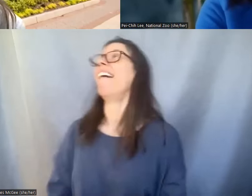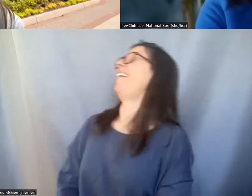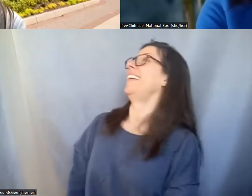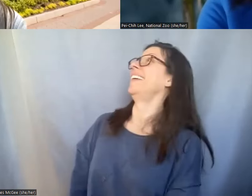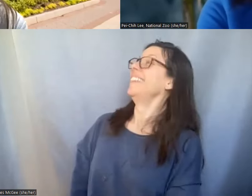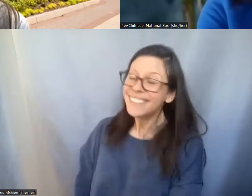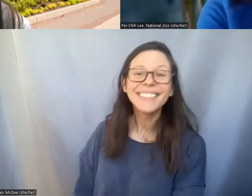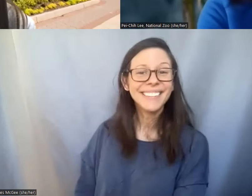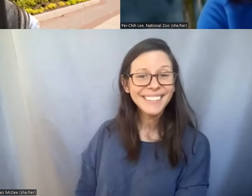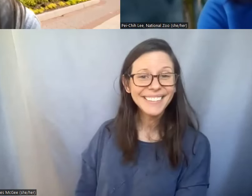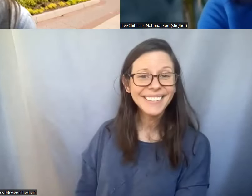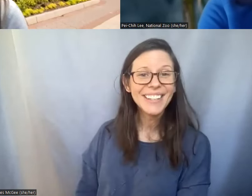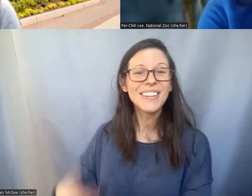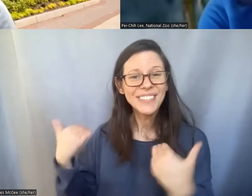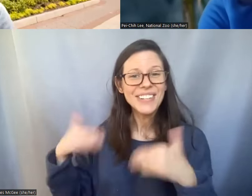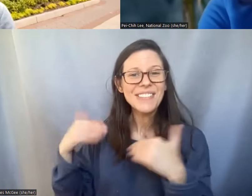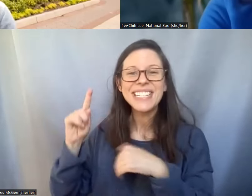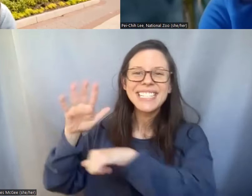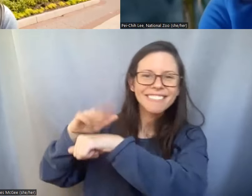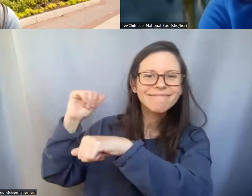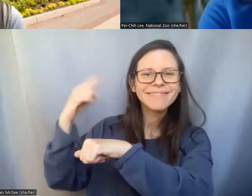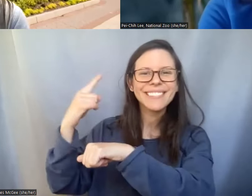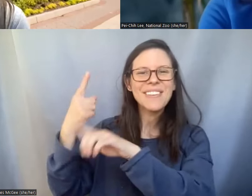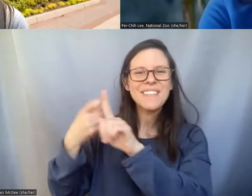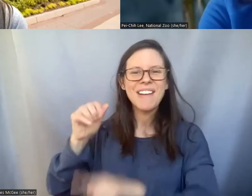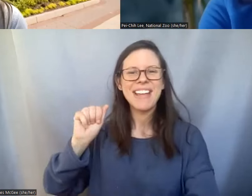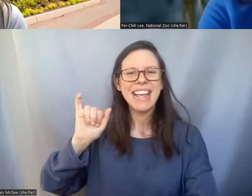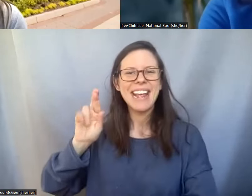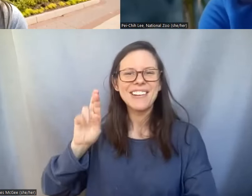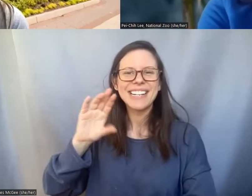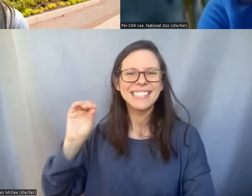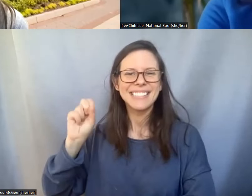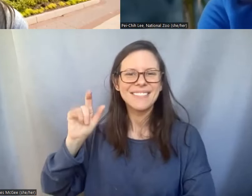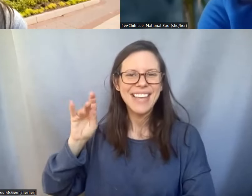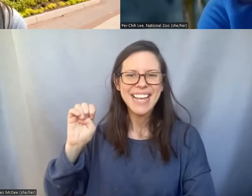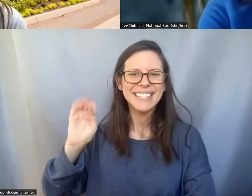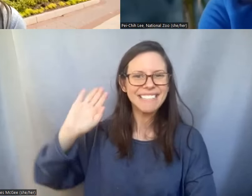have to get someone from Air and Space on this program. If we ever make it that far, that's amazing.